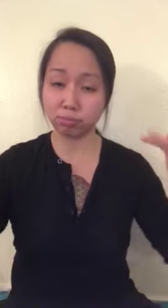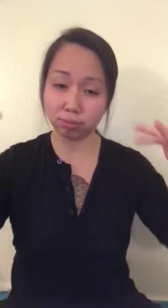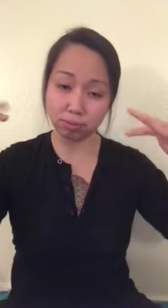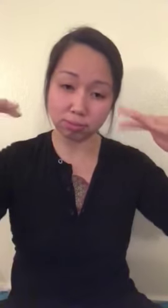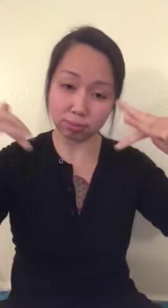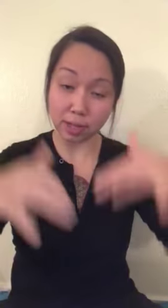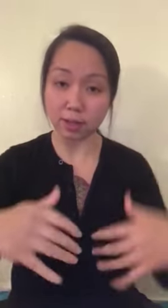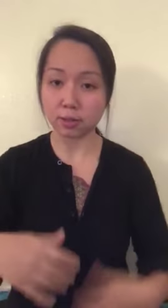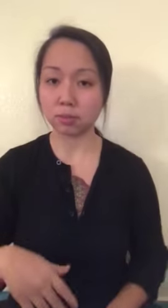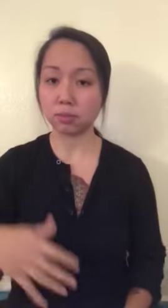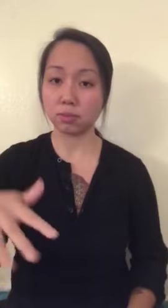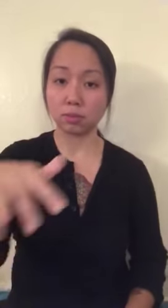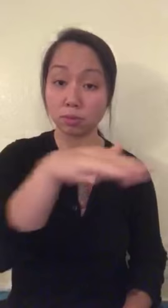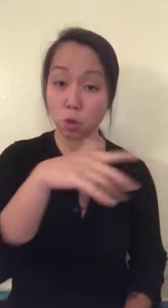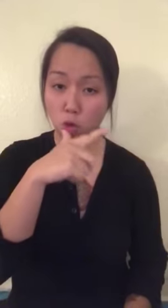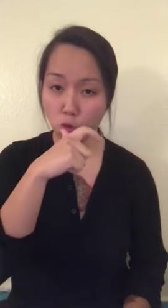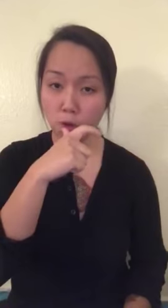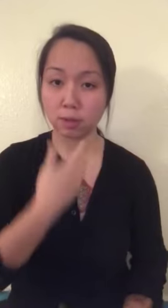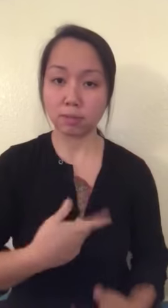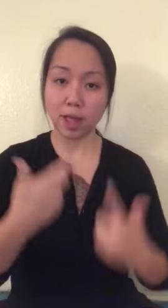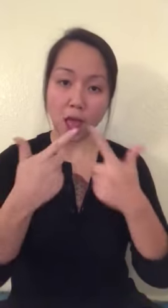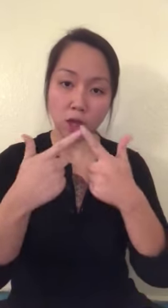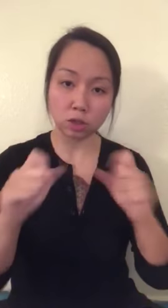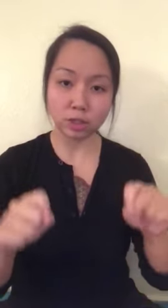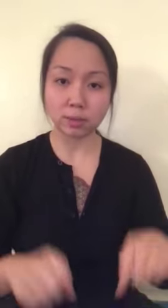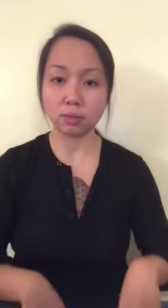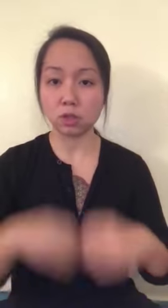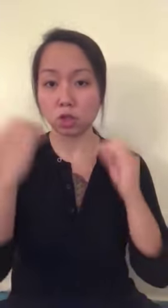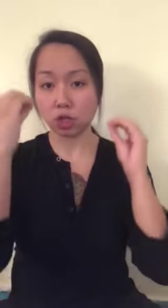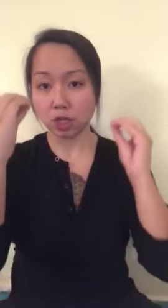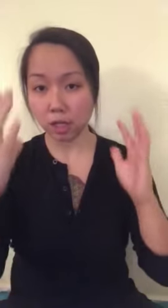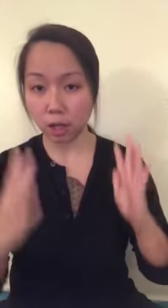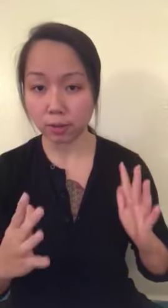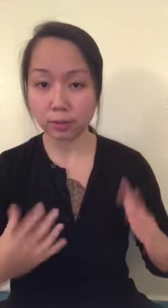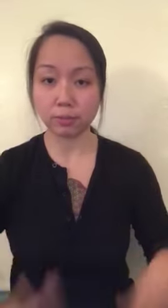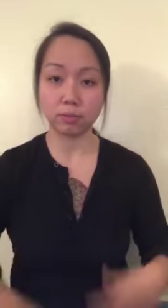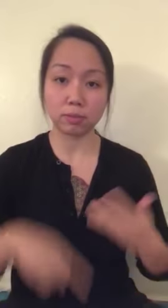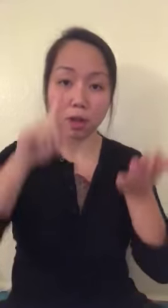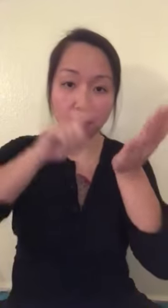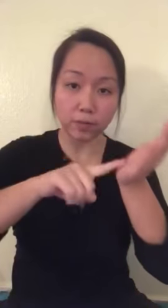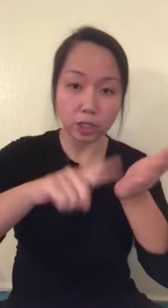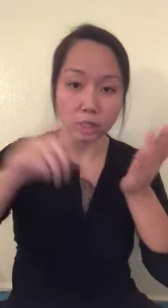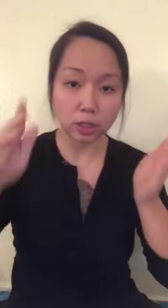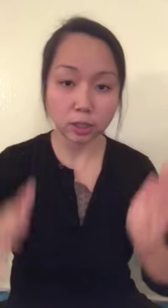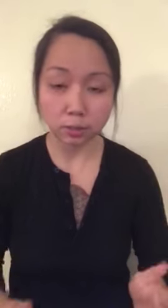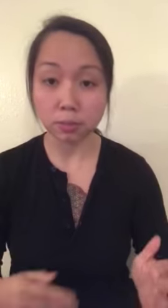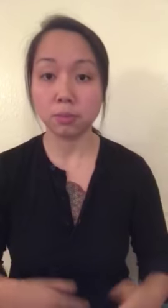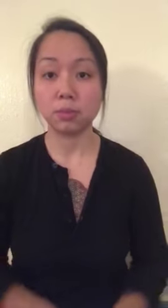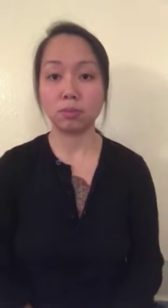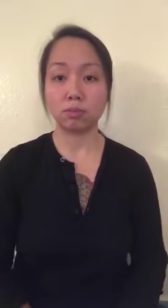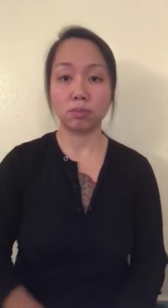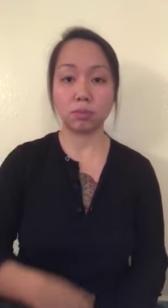Many people came to the conference. Who were those people? They were linguistics, teachers, and researchers.